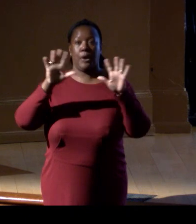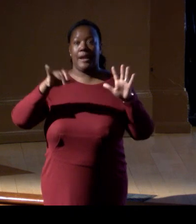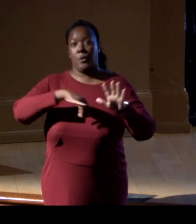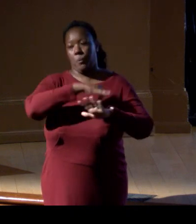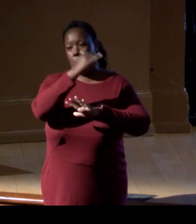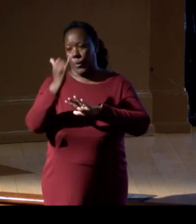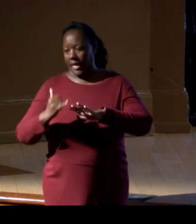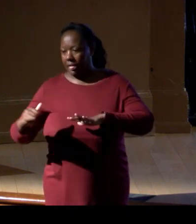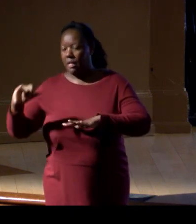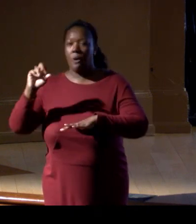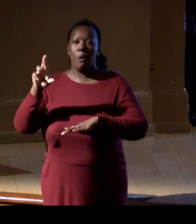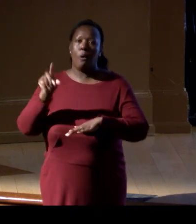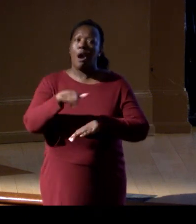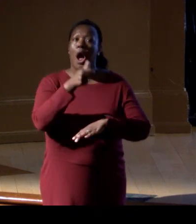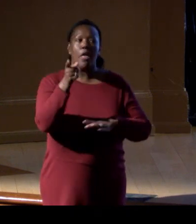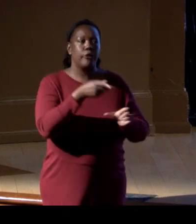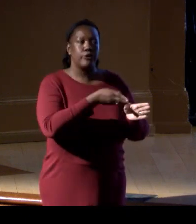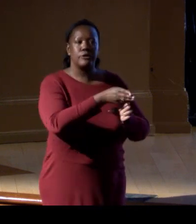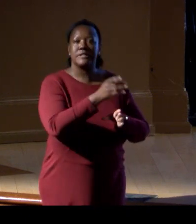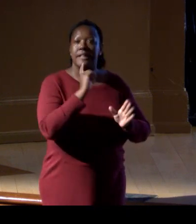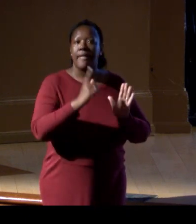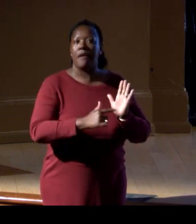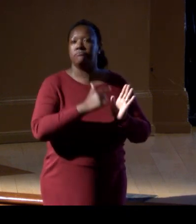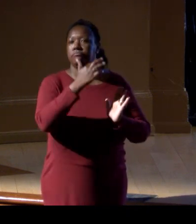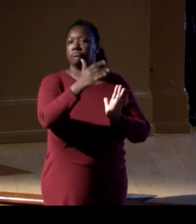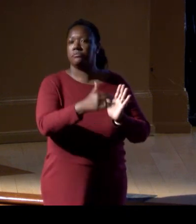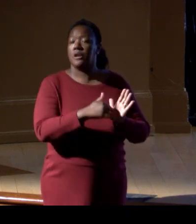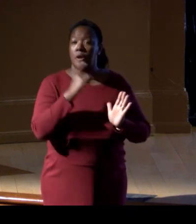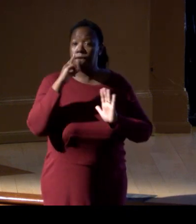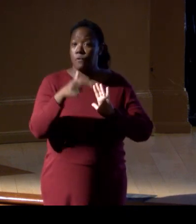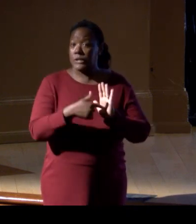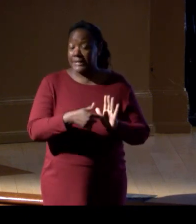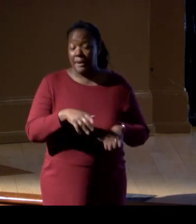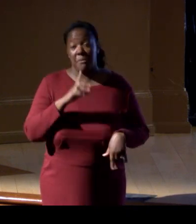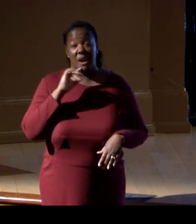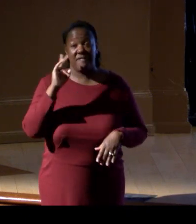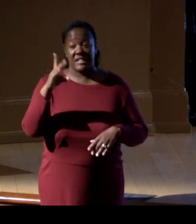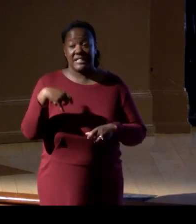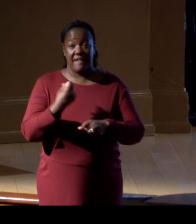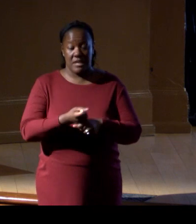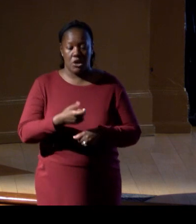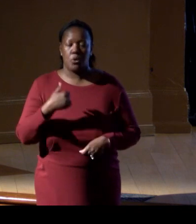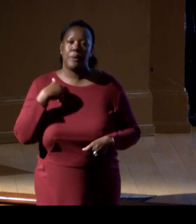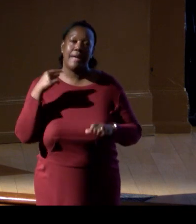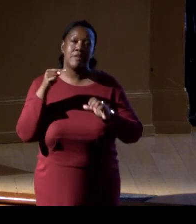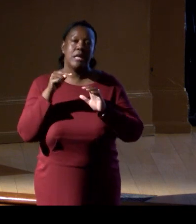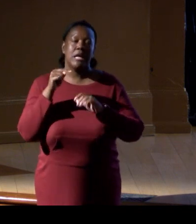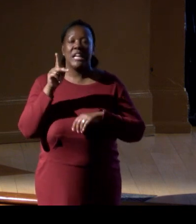'cause believe it, or not, every about seven years to the dot, we have killer whales coming in the Gulf of Mexico.